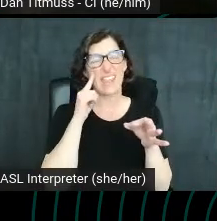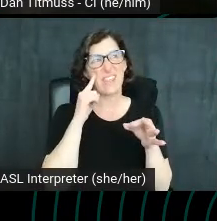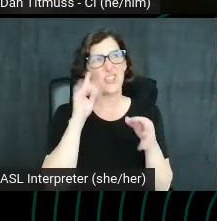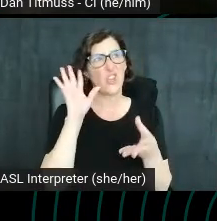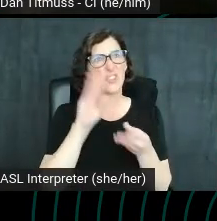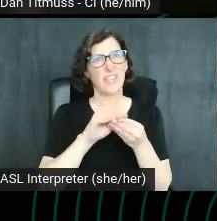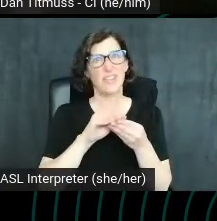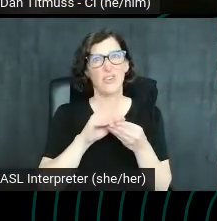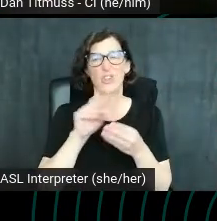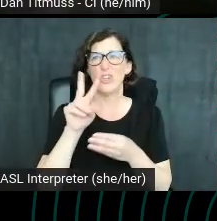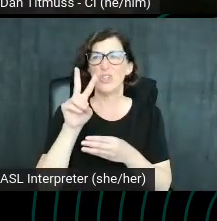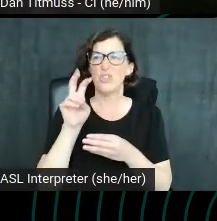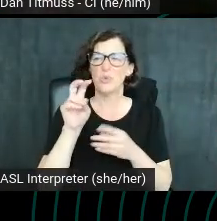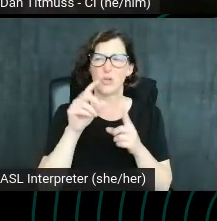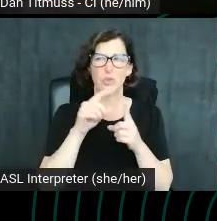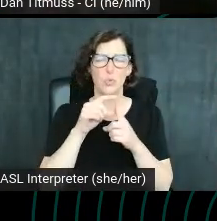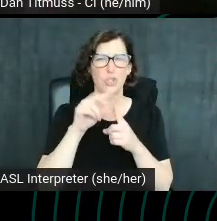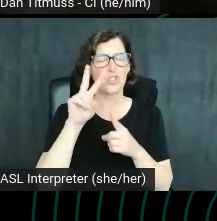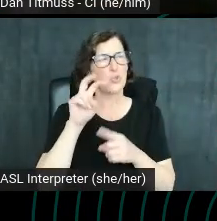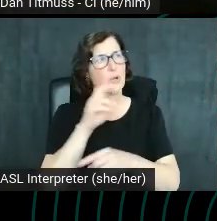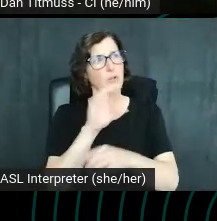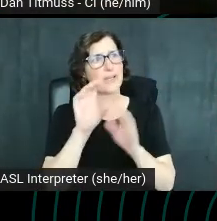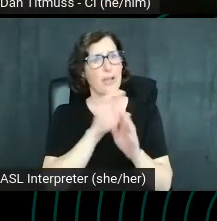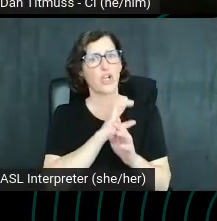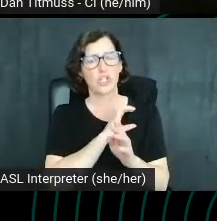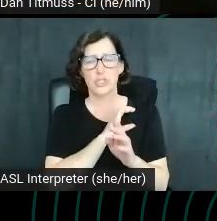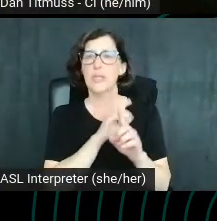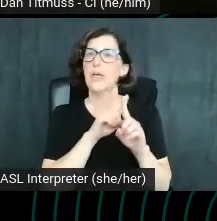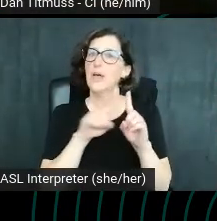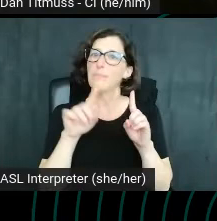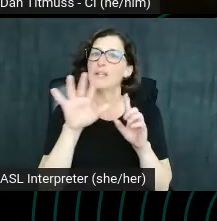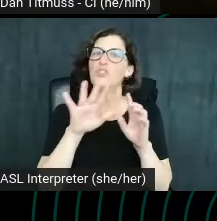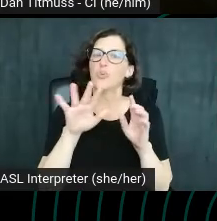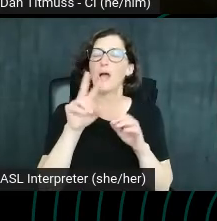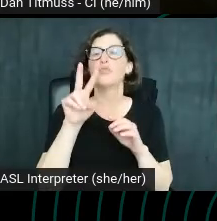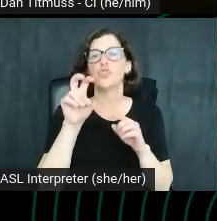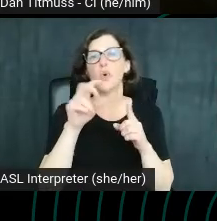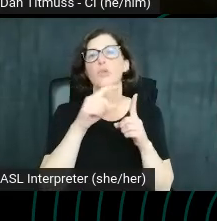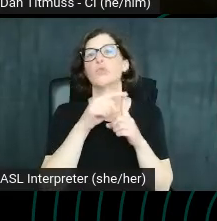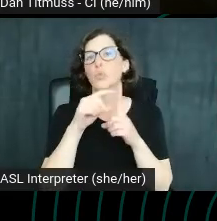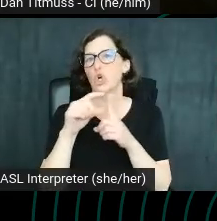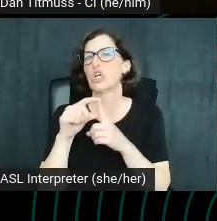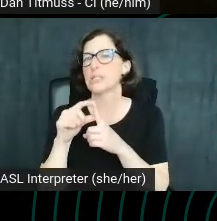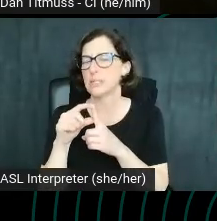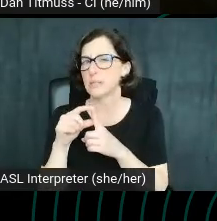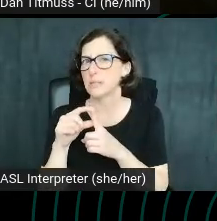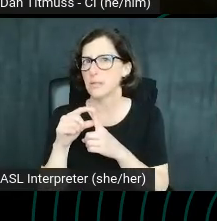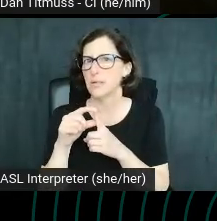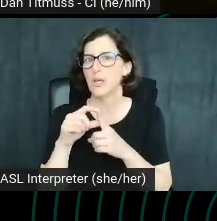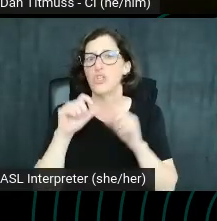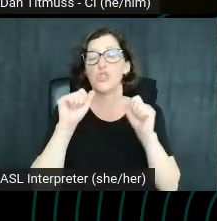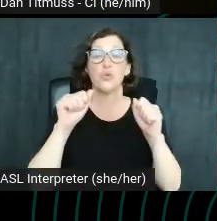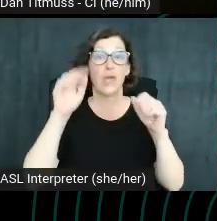We might go and characters but equals out to around 200 words so we can sort of get creative here.